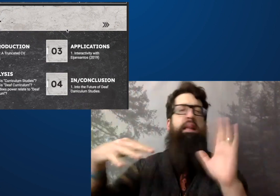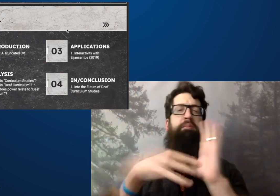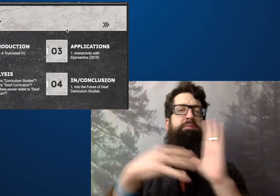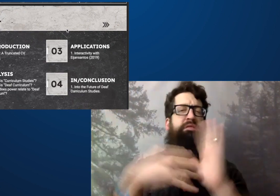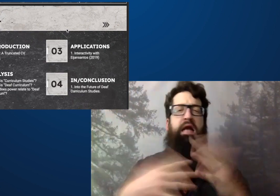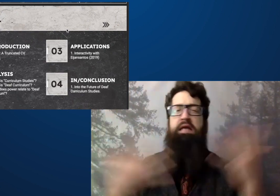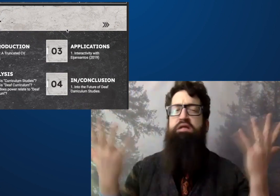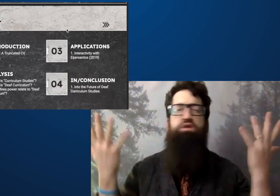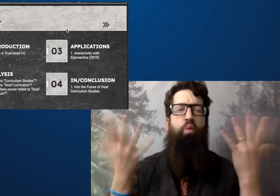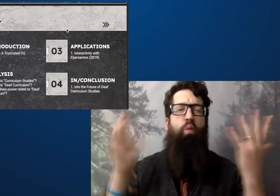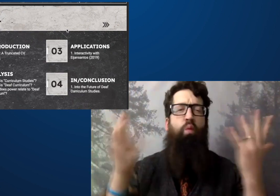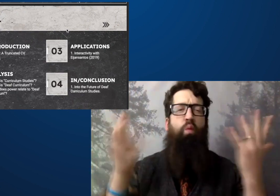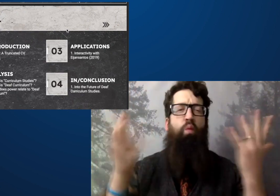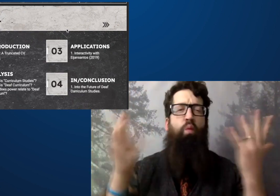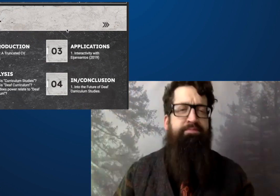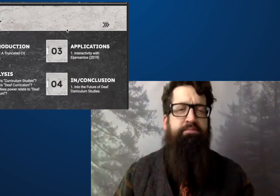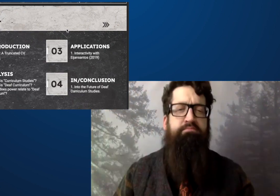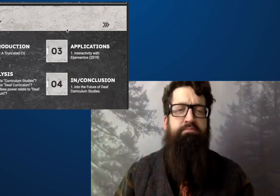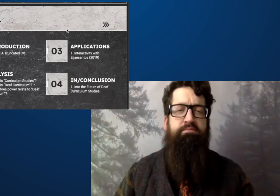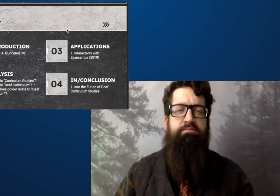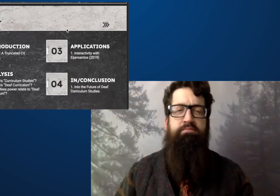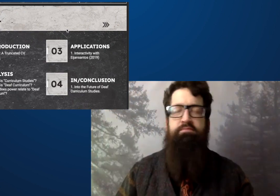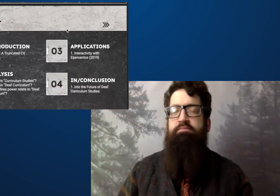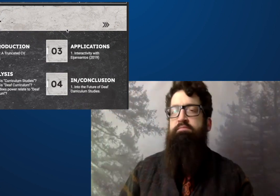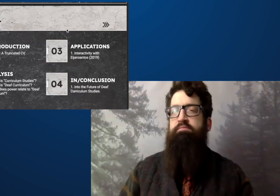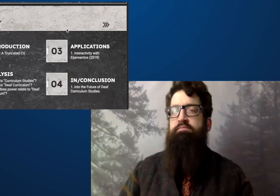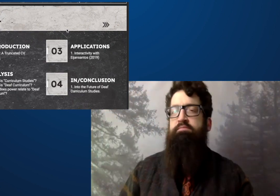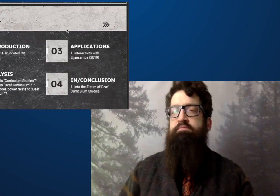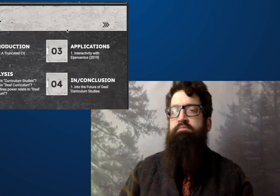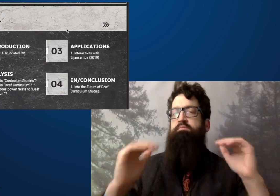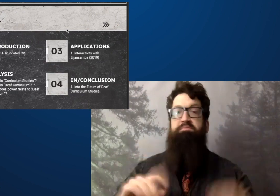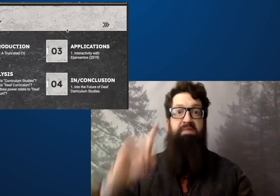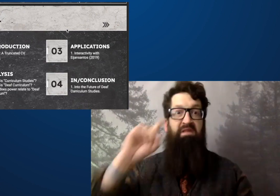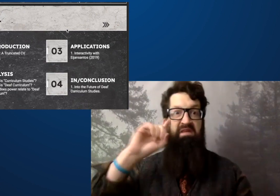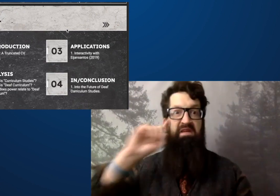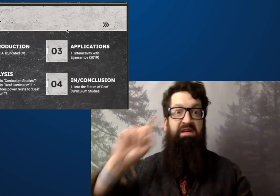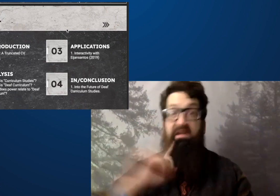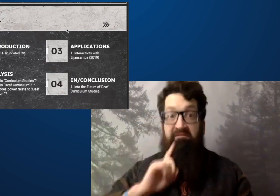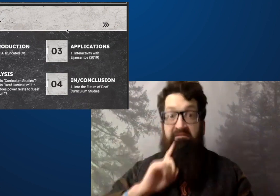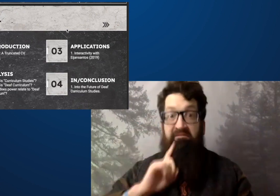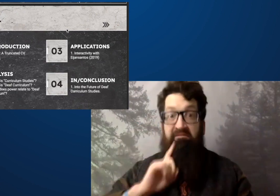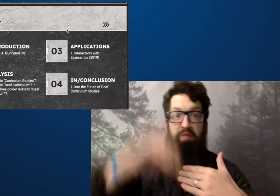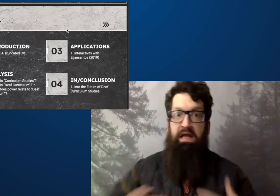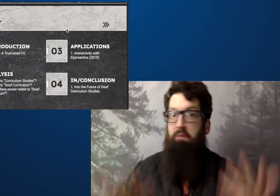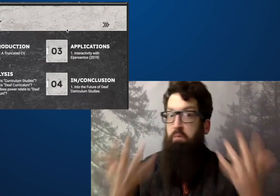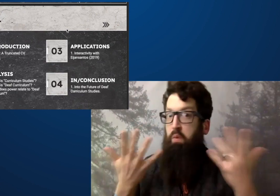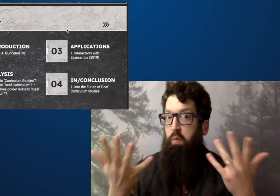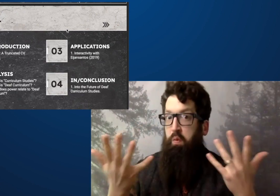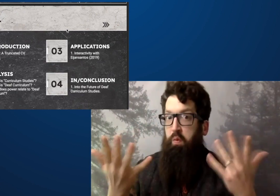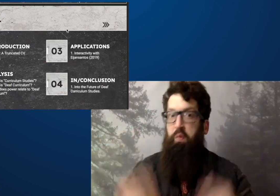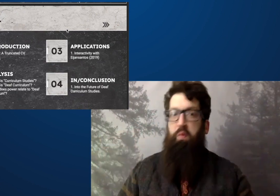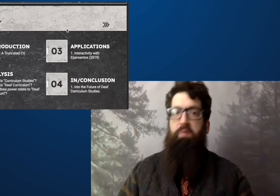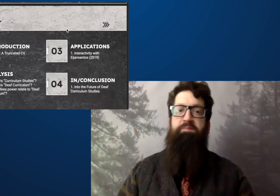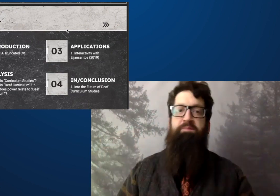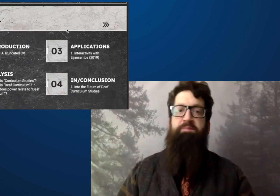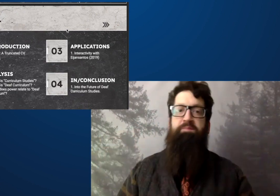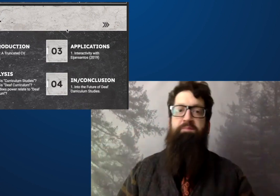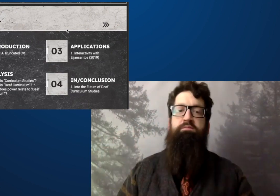We'll start on a macro level, and we'll look, as we move through the presentation, as a more in depth.